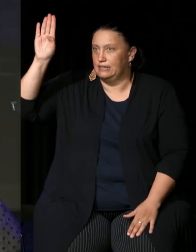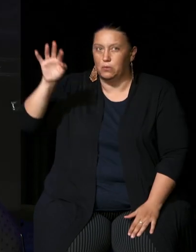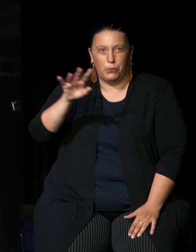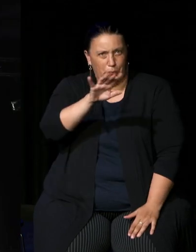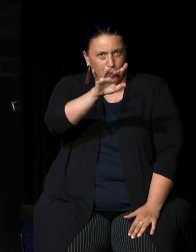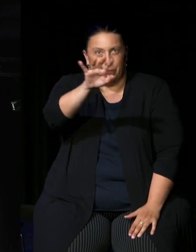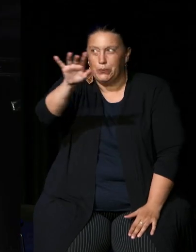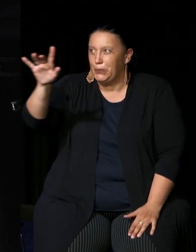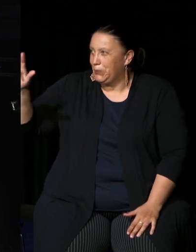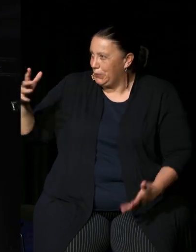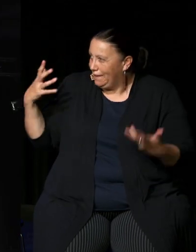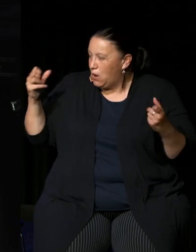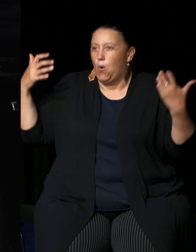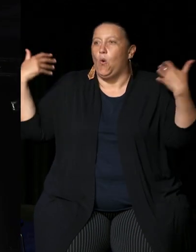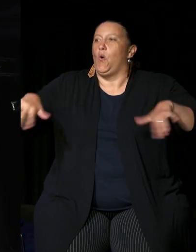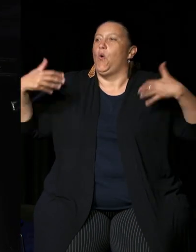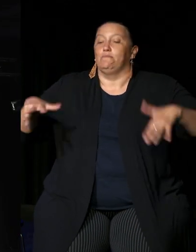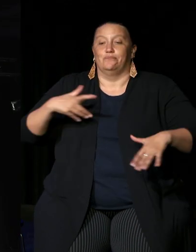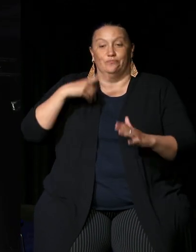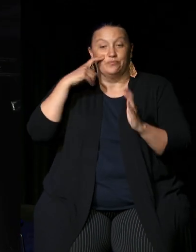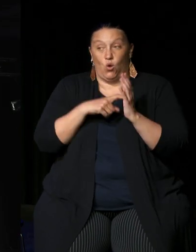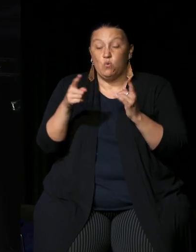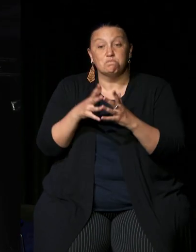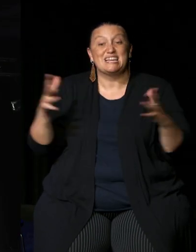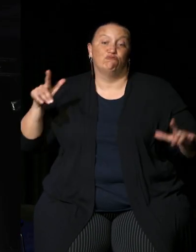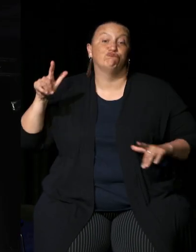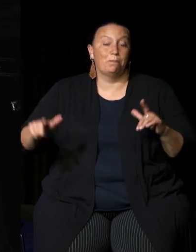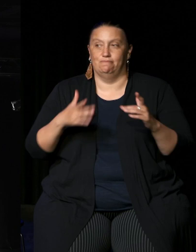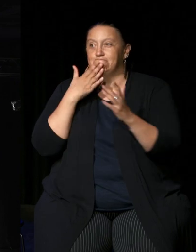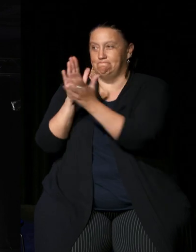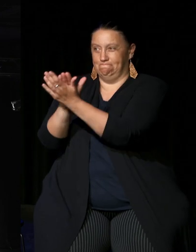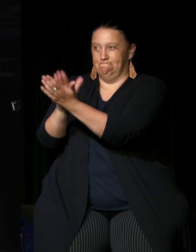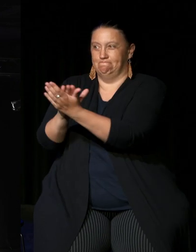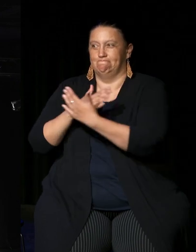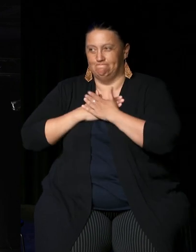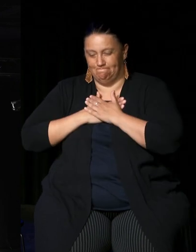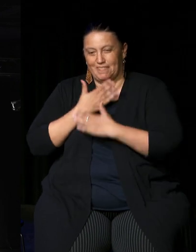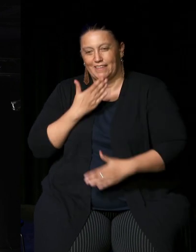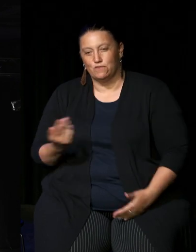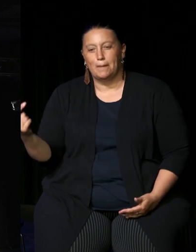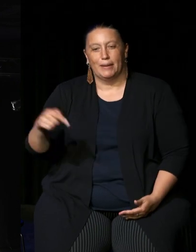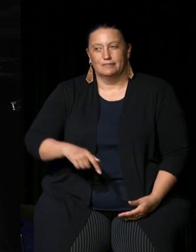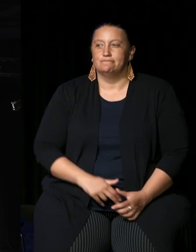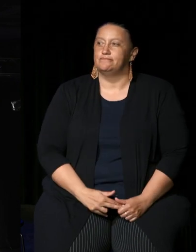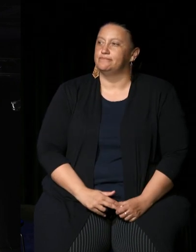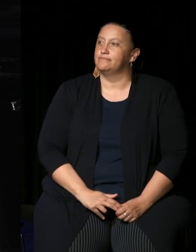thank you that is a big trip thank you very much for being here but there are also people